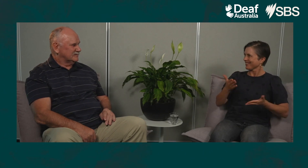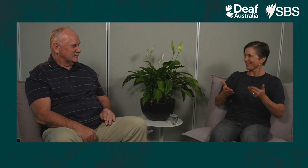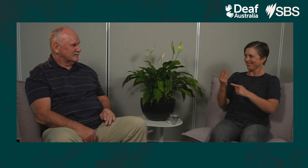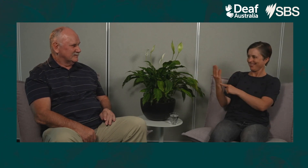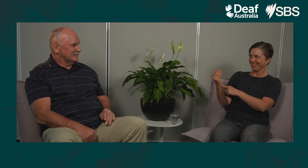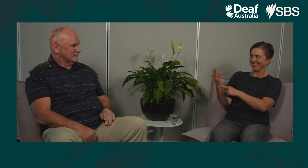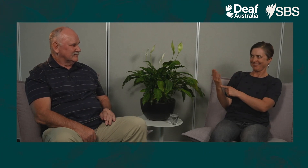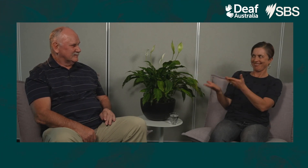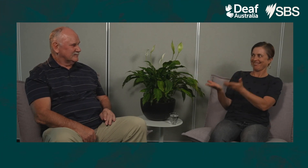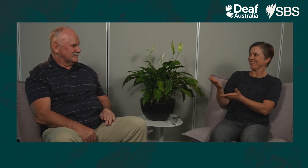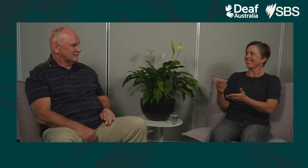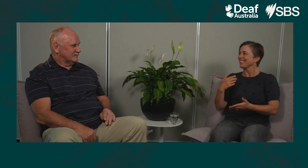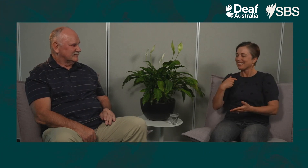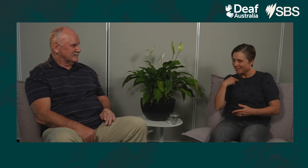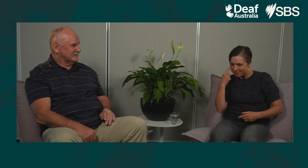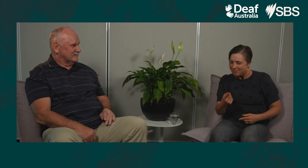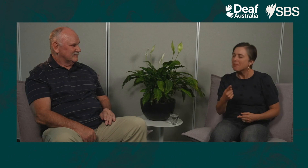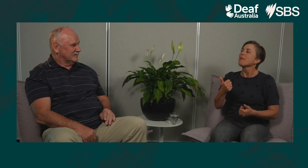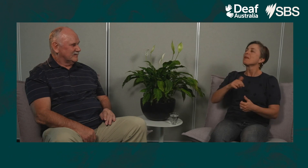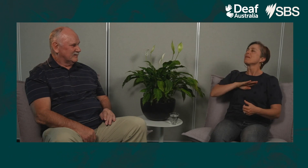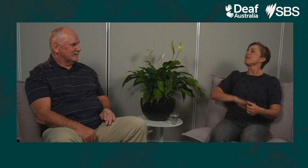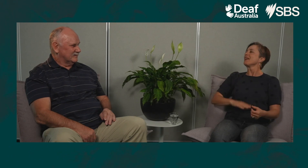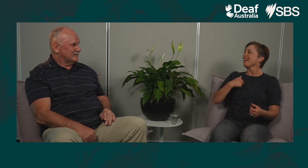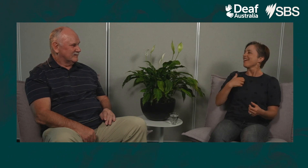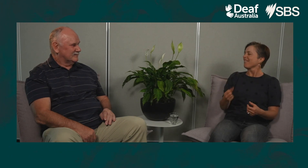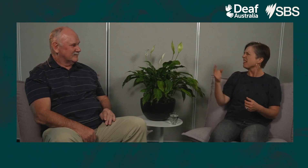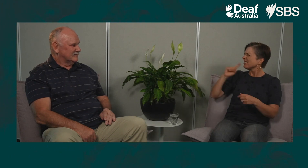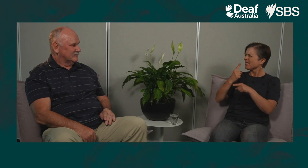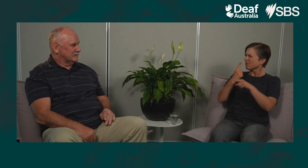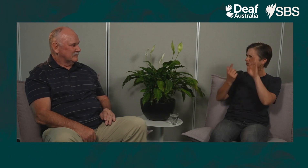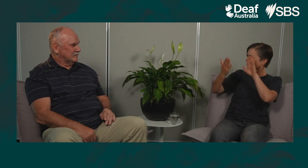And because I doubted the technology would work I'd still go and check in on the baby all the time.